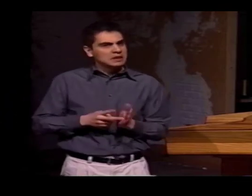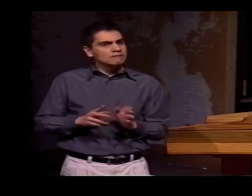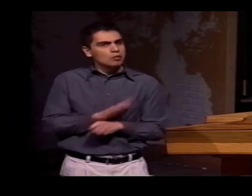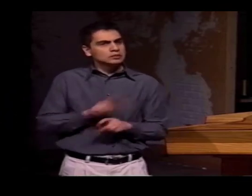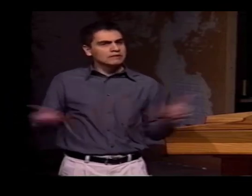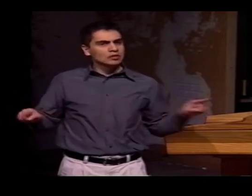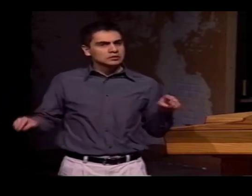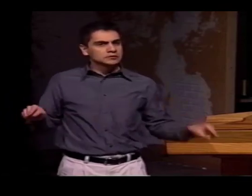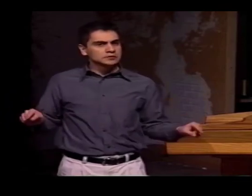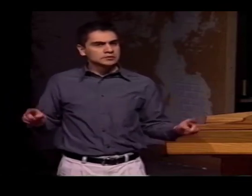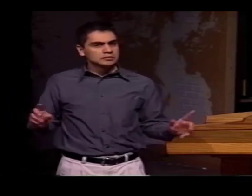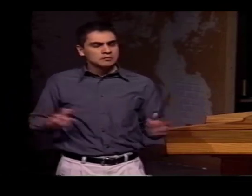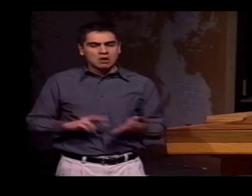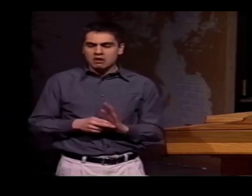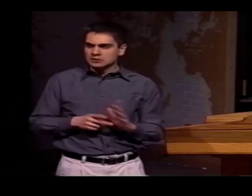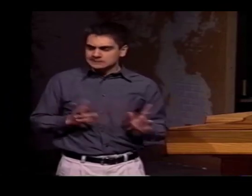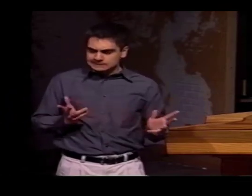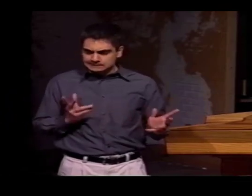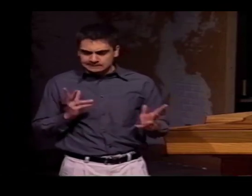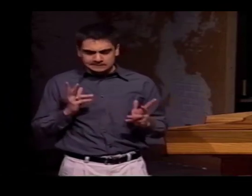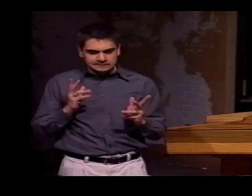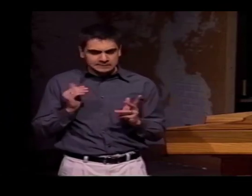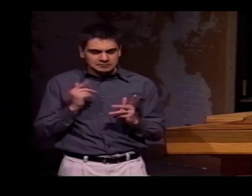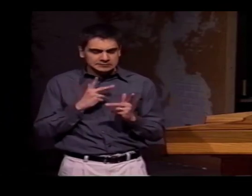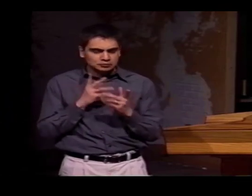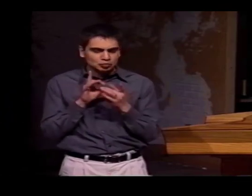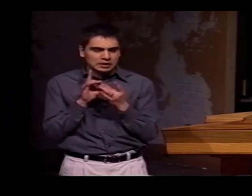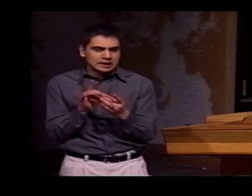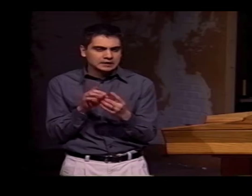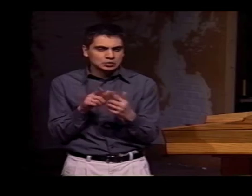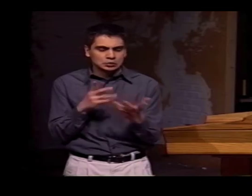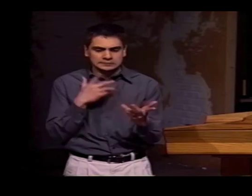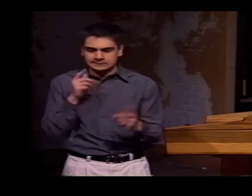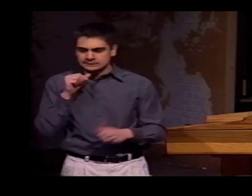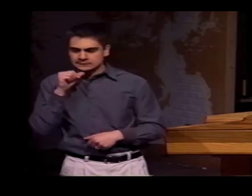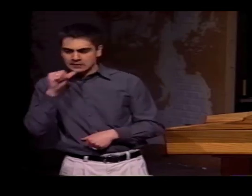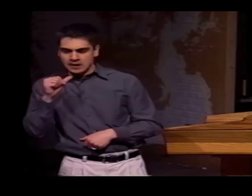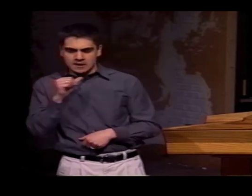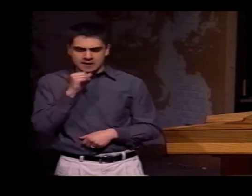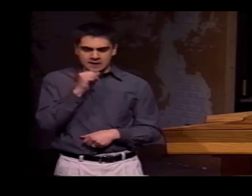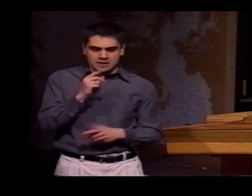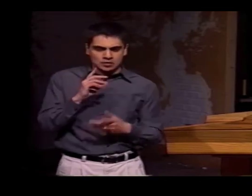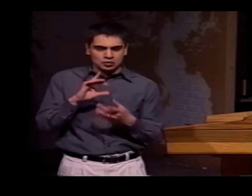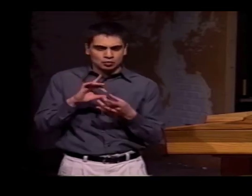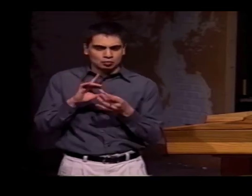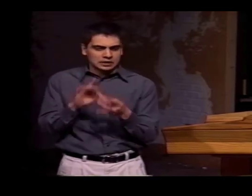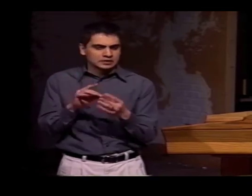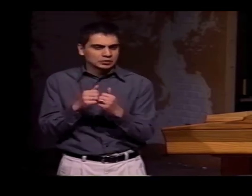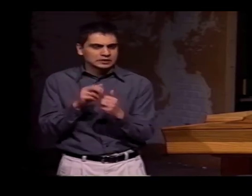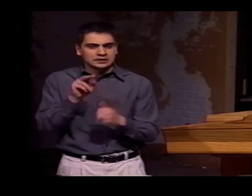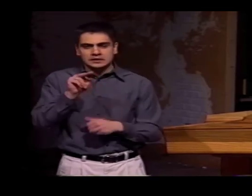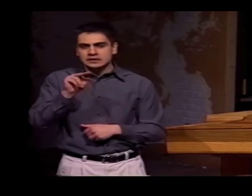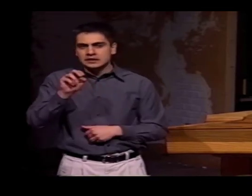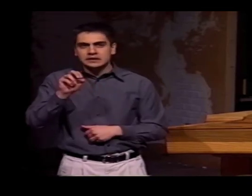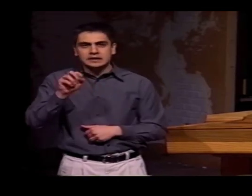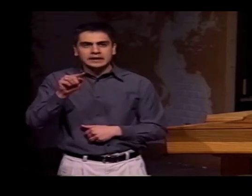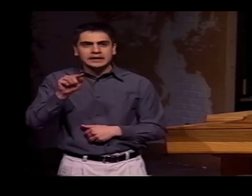I MEAN, THE EXAMPLE I GAVE BEFORE OF "ENGLISH" AND "FRIEND," THEY WERE EXACTLY THE SAME SIGN,